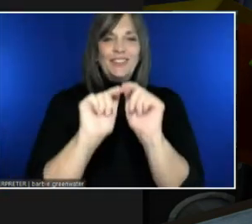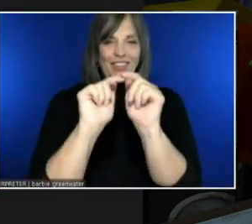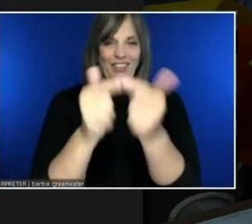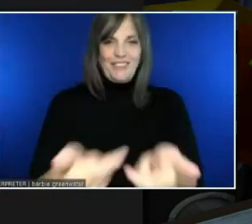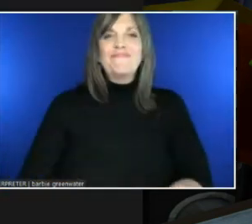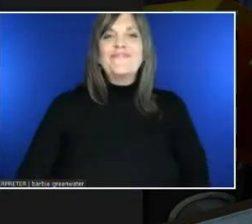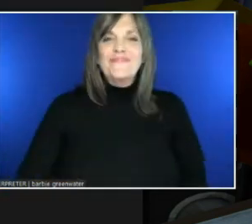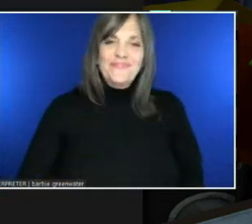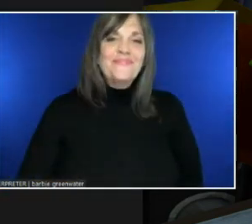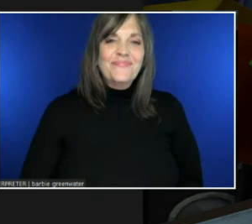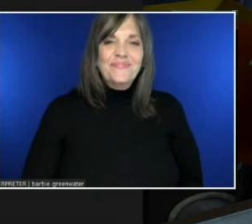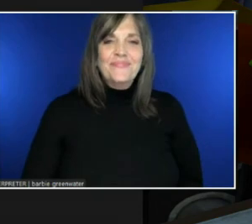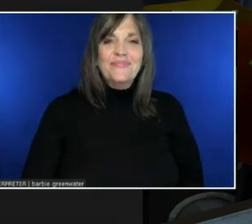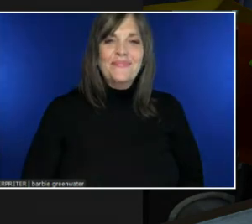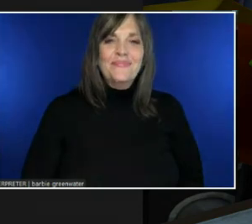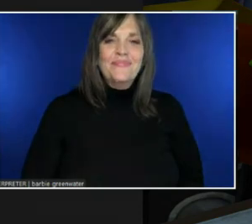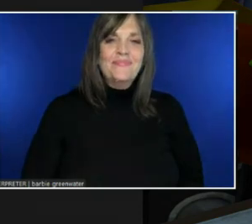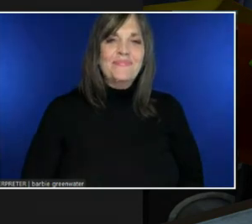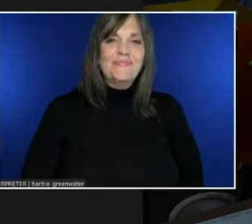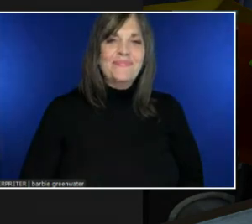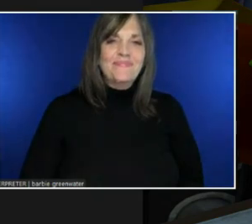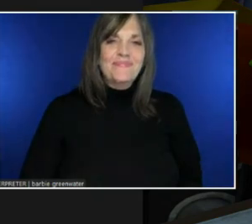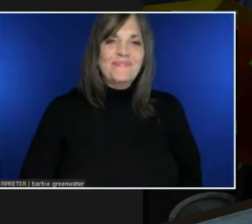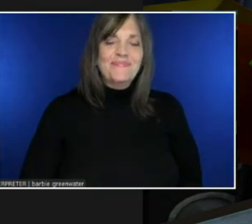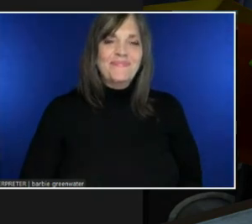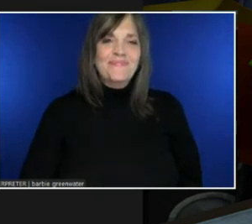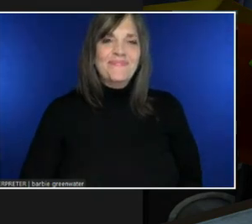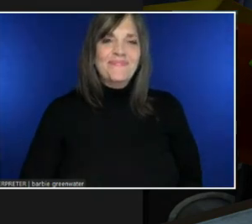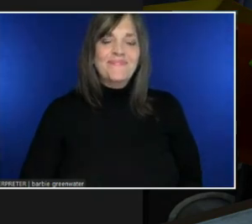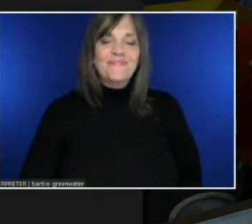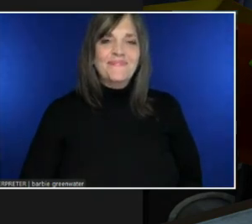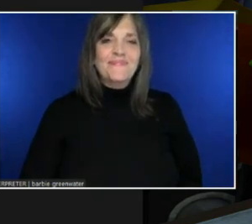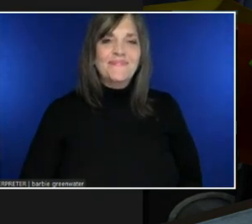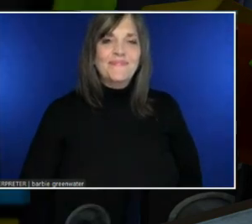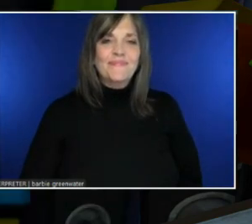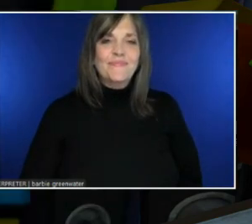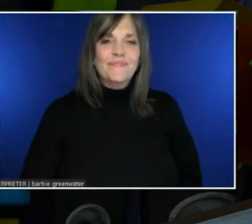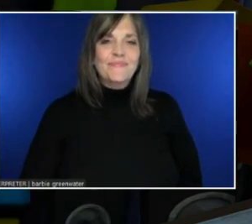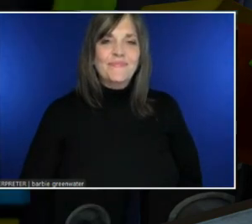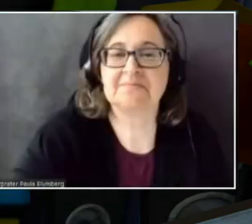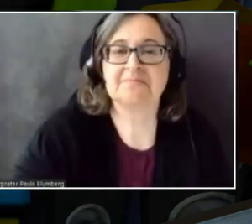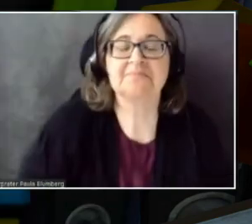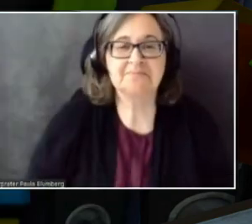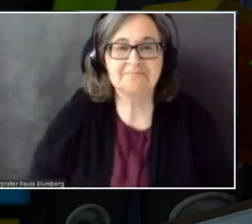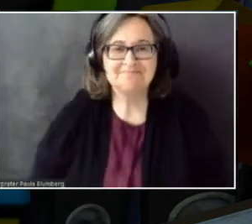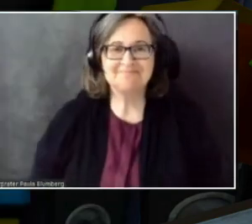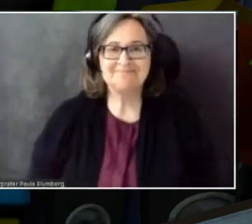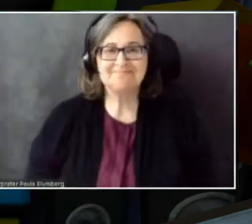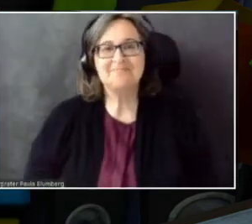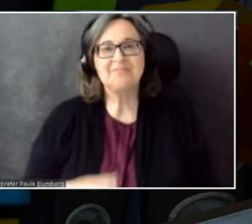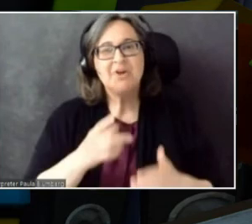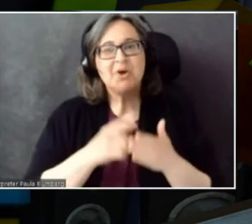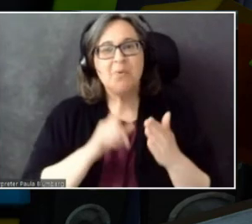What are AltSpace's plans for localizing web-based tools and also in-app menu items?